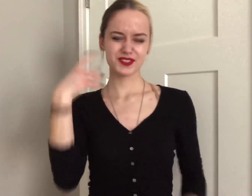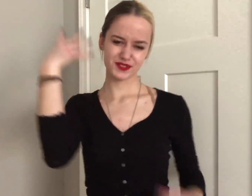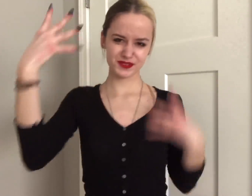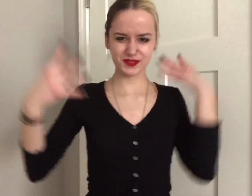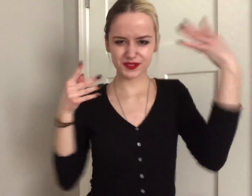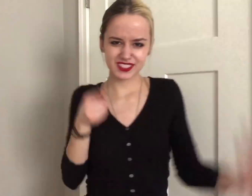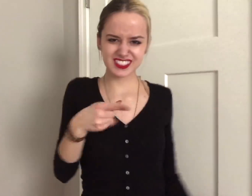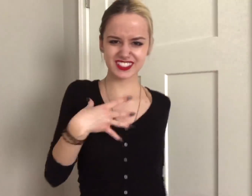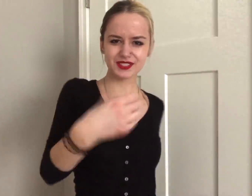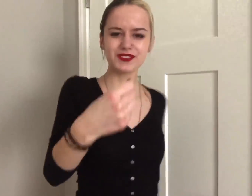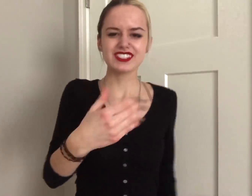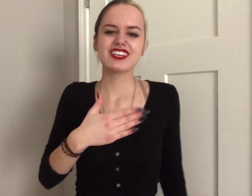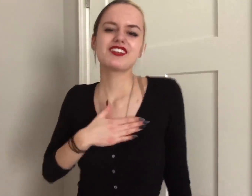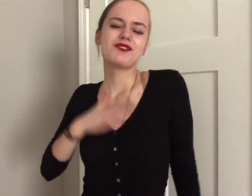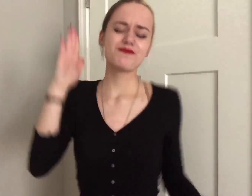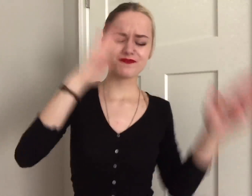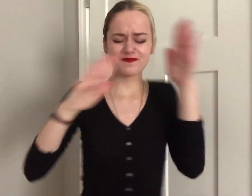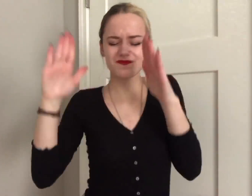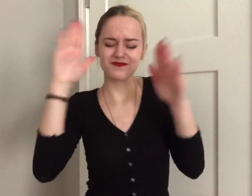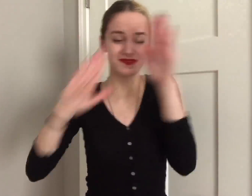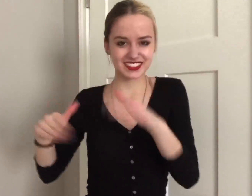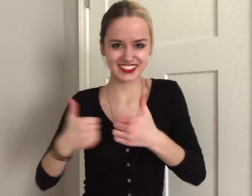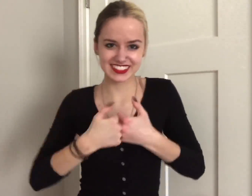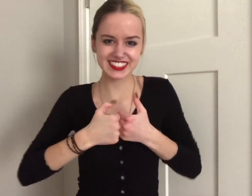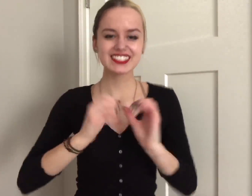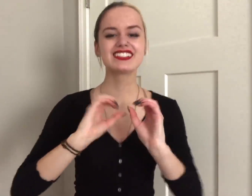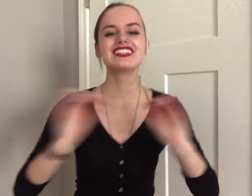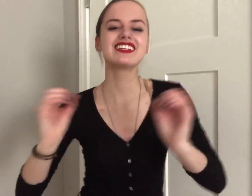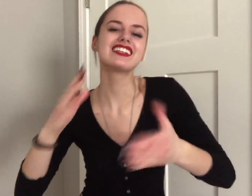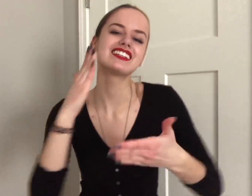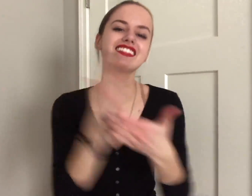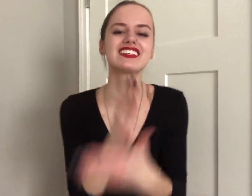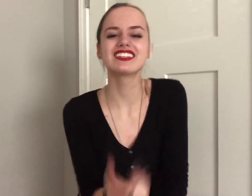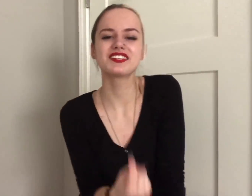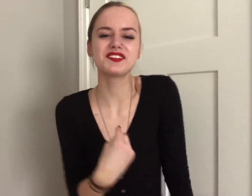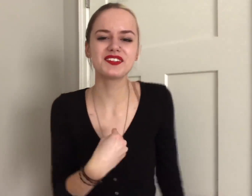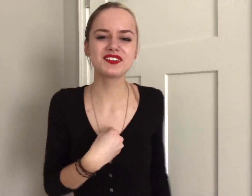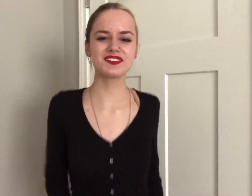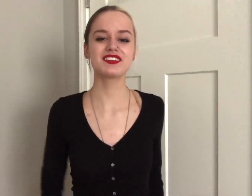when you go crazy, you take all my inhibitions, baby there's nothing holding me back